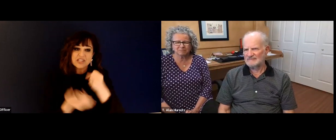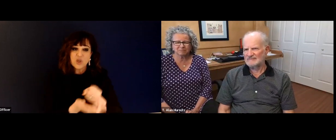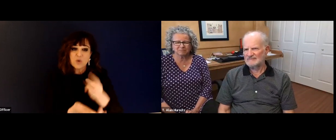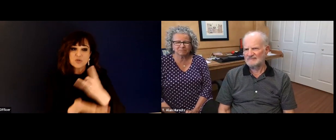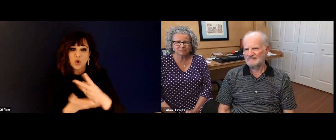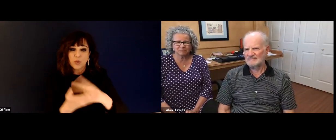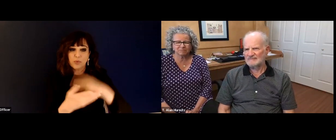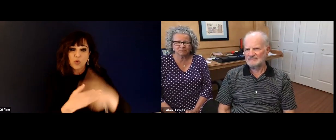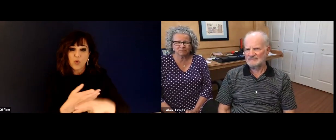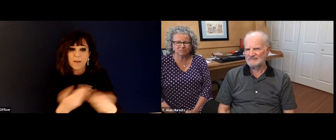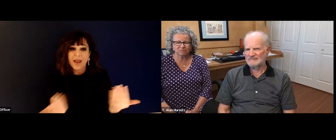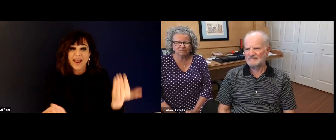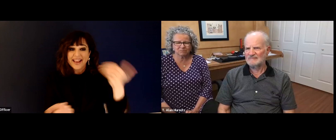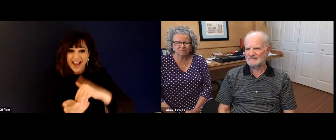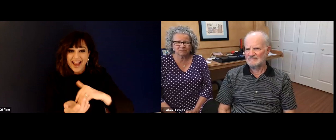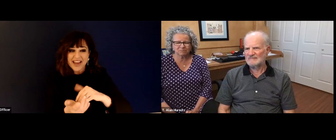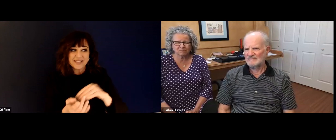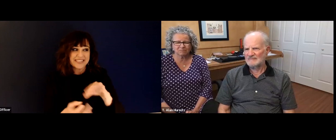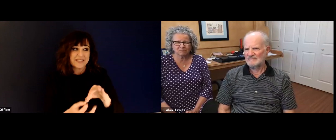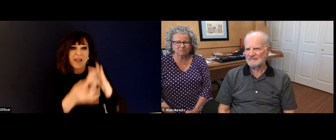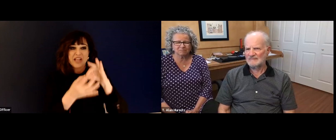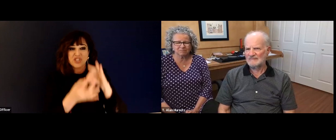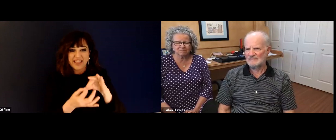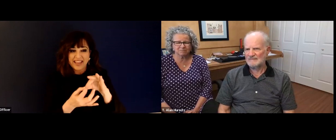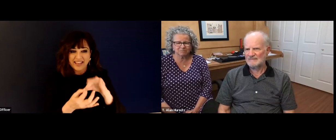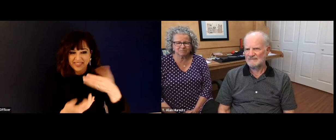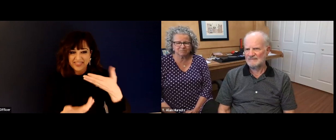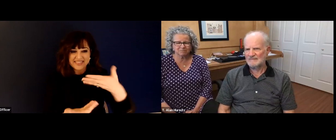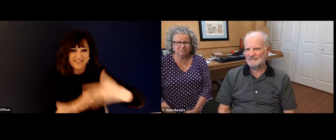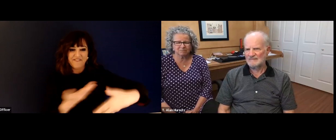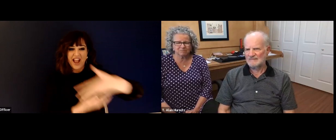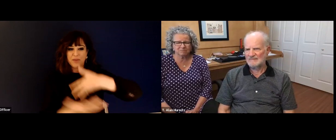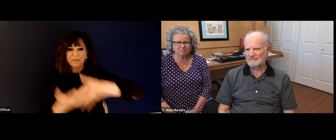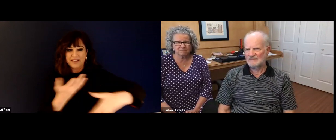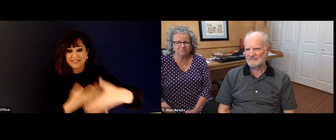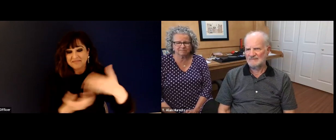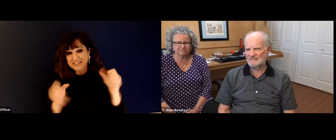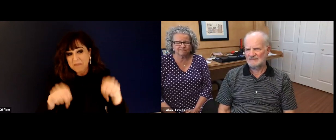hopeful that our I T and n ta D, would then be willing to just be